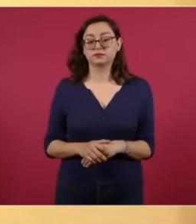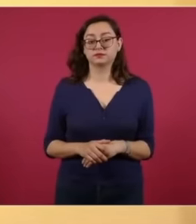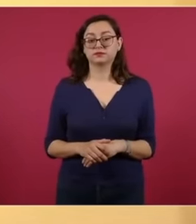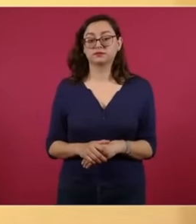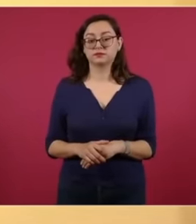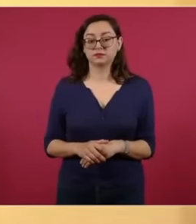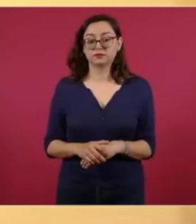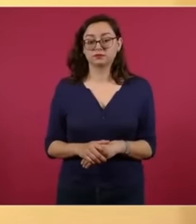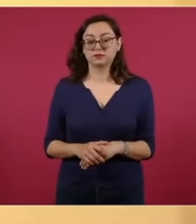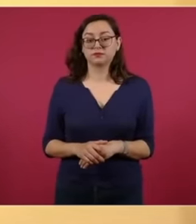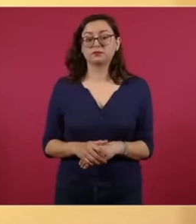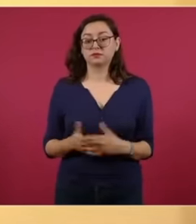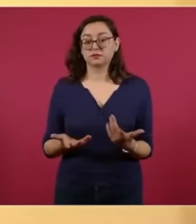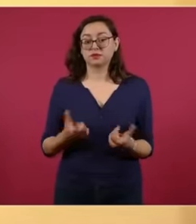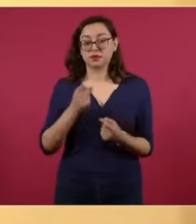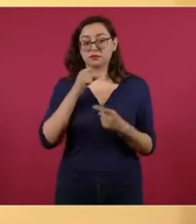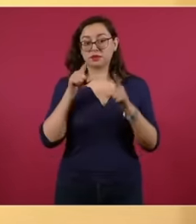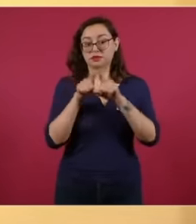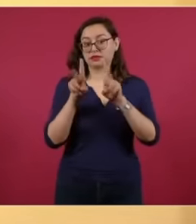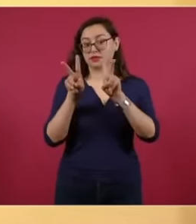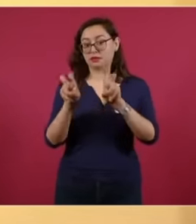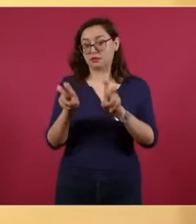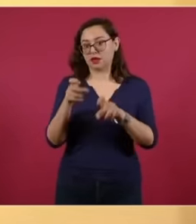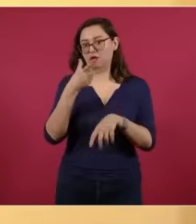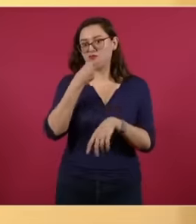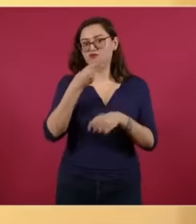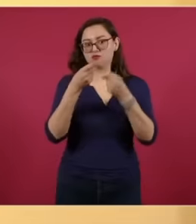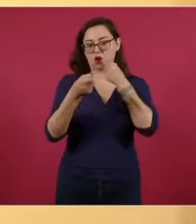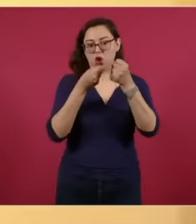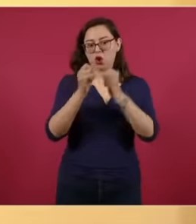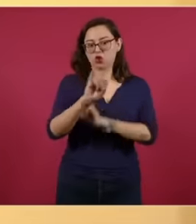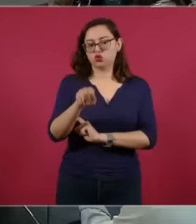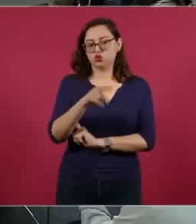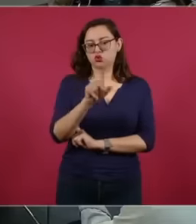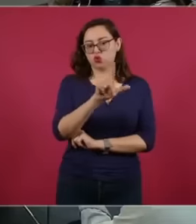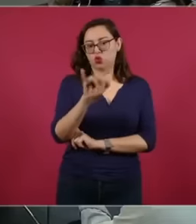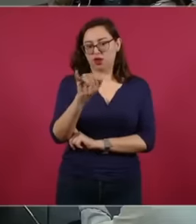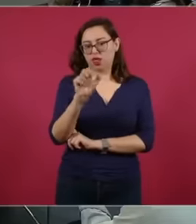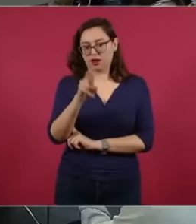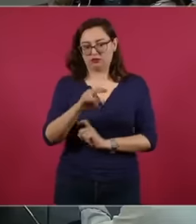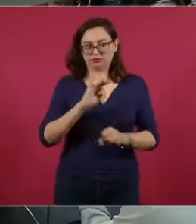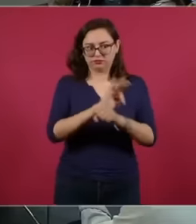also been favored by the issue of the case of Juliana Sanch and her defense of freedom of expression Pedro